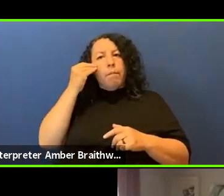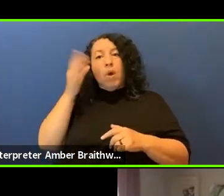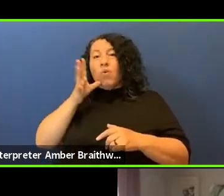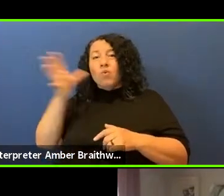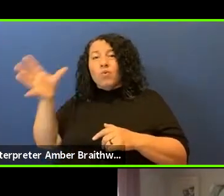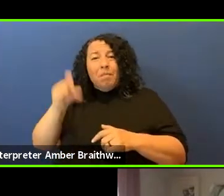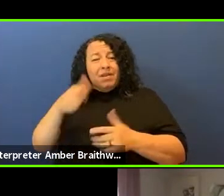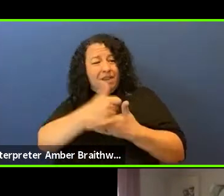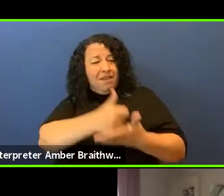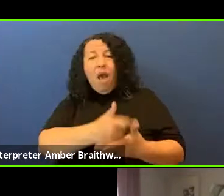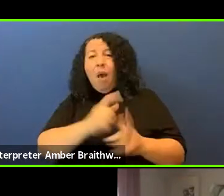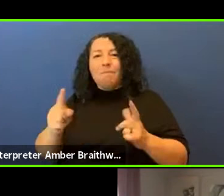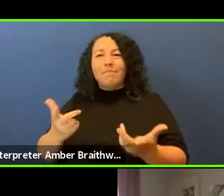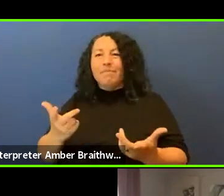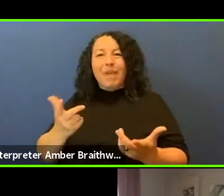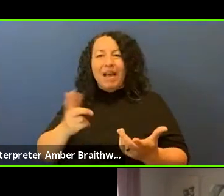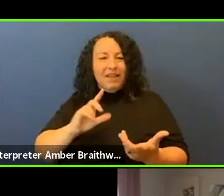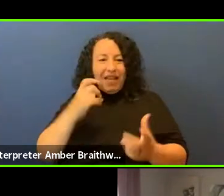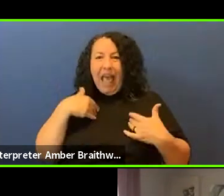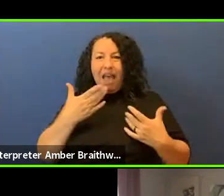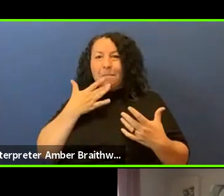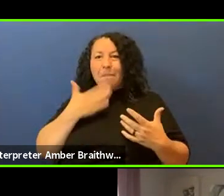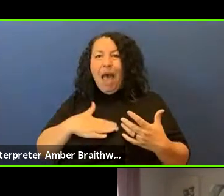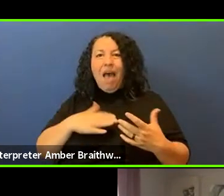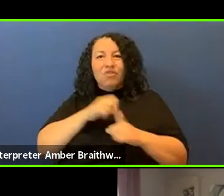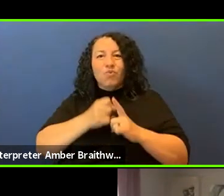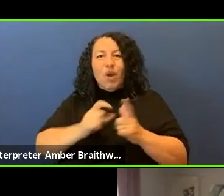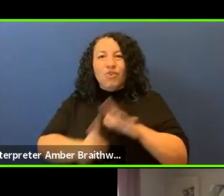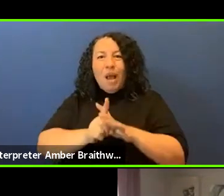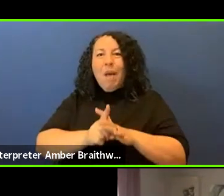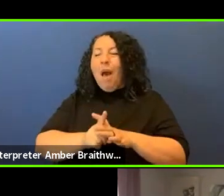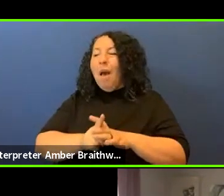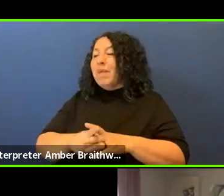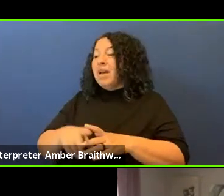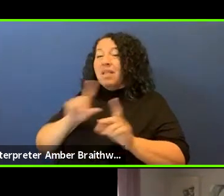and the police responded with a SWAT team and a standoff